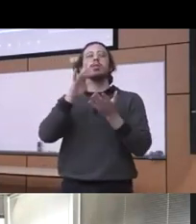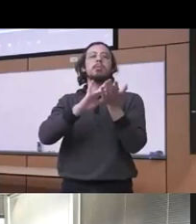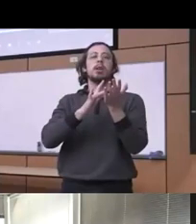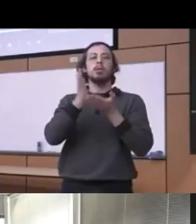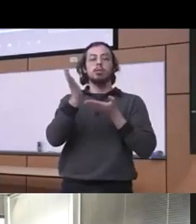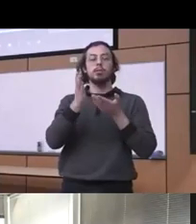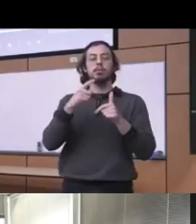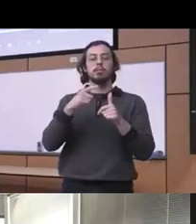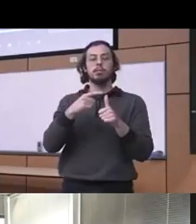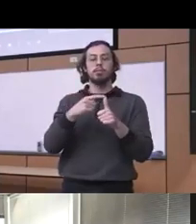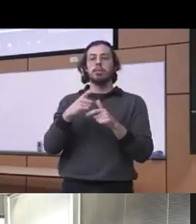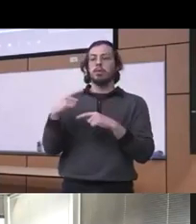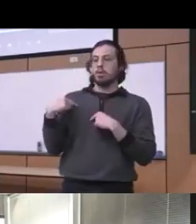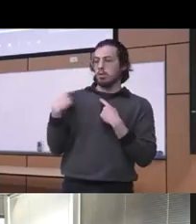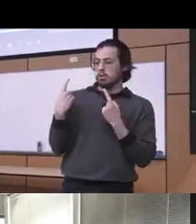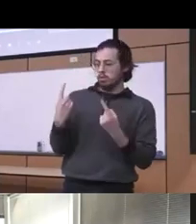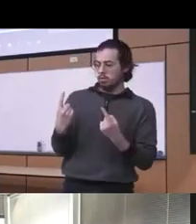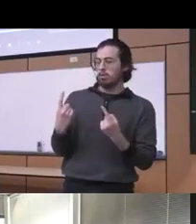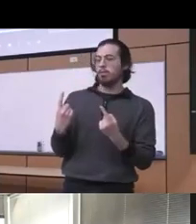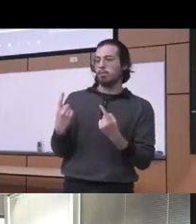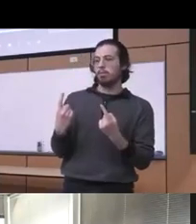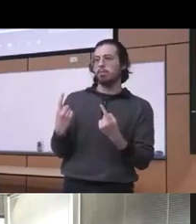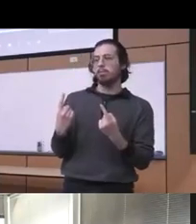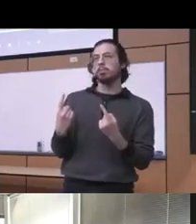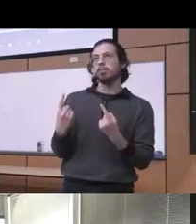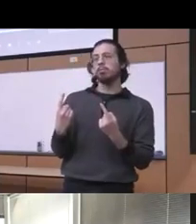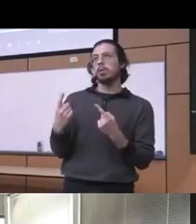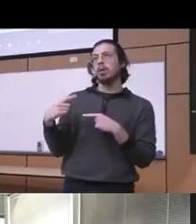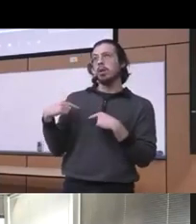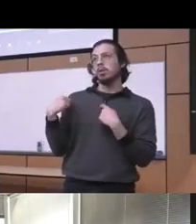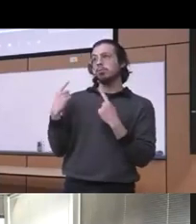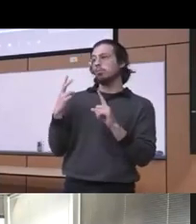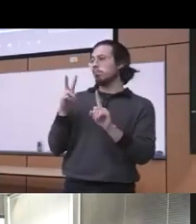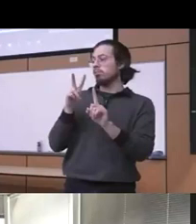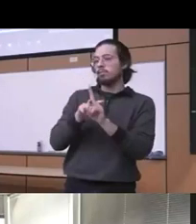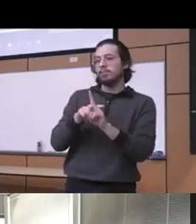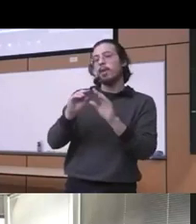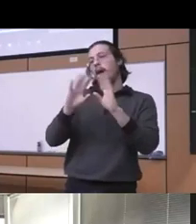uh the Implement dates since really we got hit by obviously the covet pandemic and everything